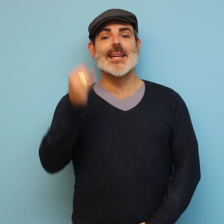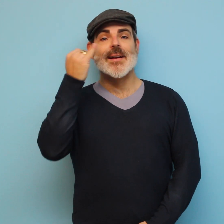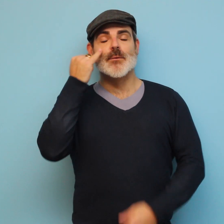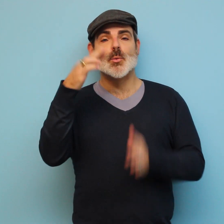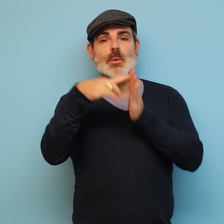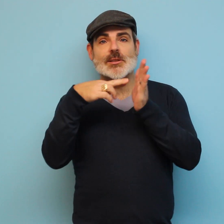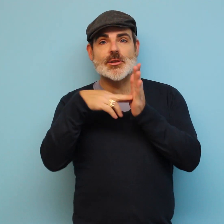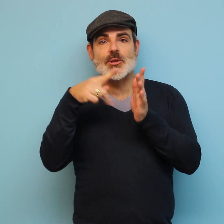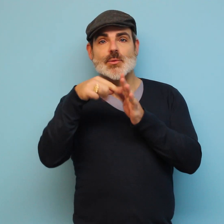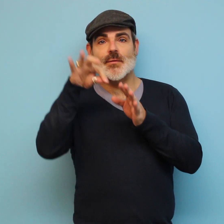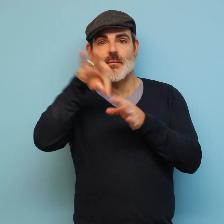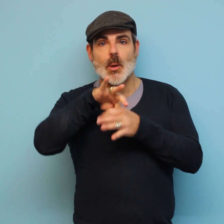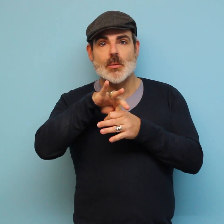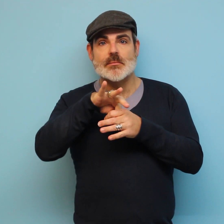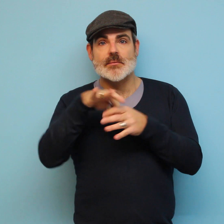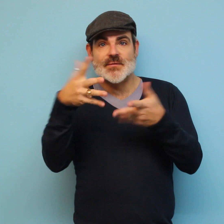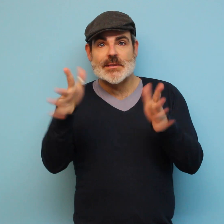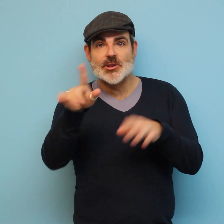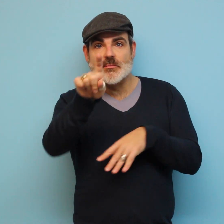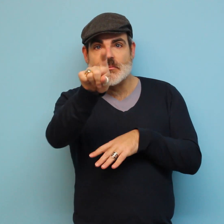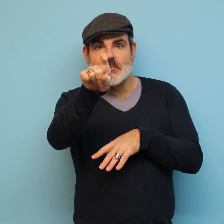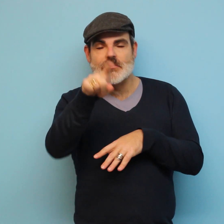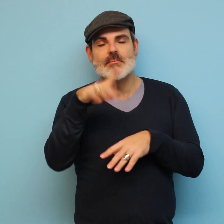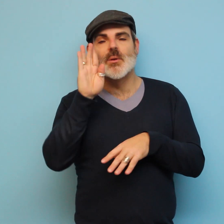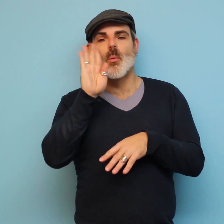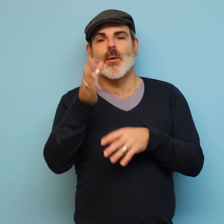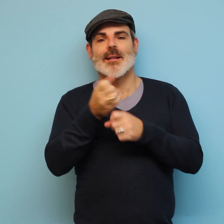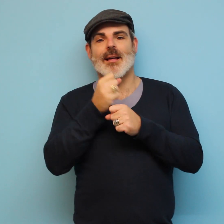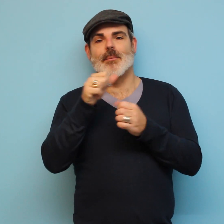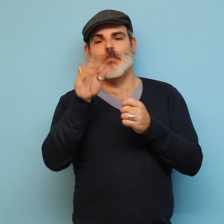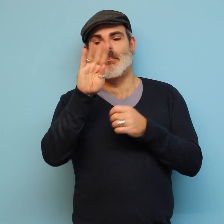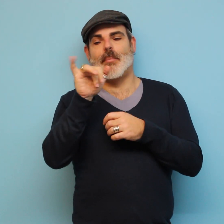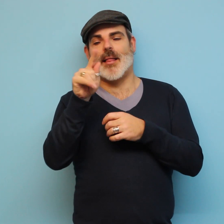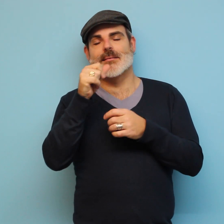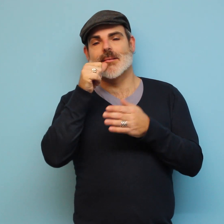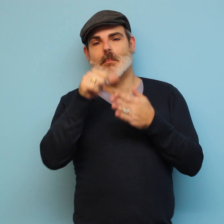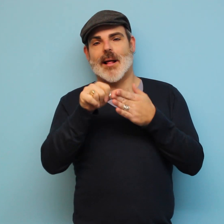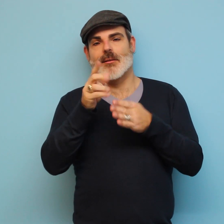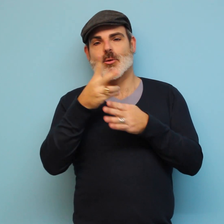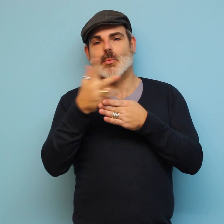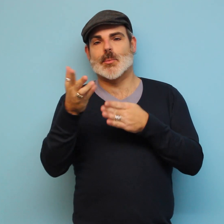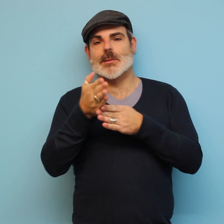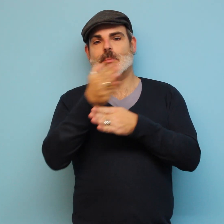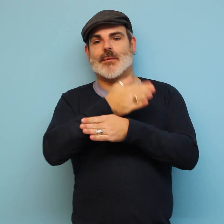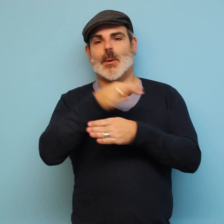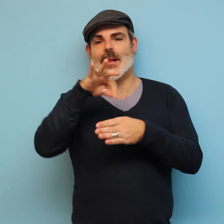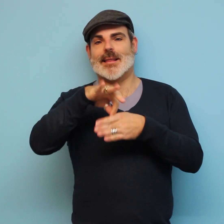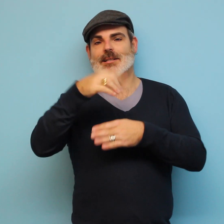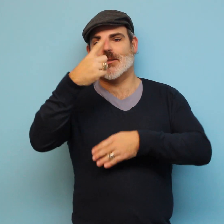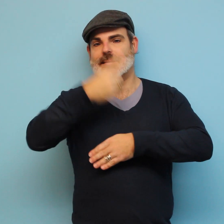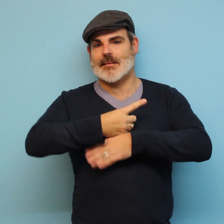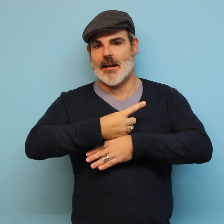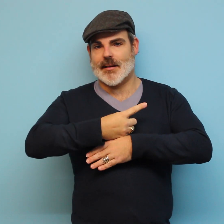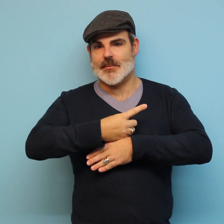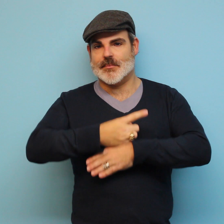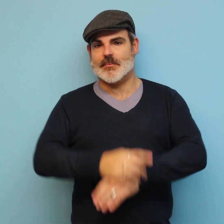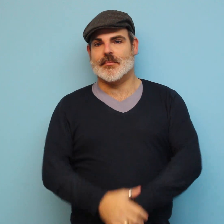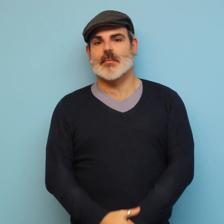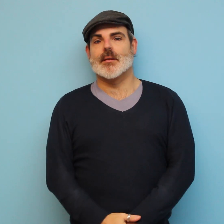If you are registered to vote, you will receive a ballot in the mail 3 weeks before an election day.